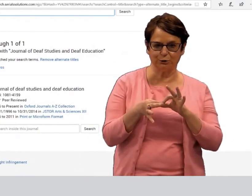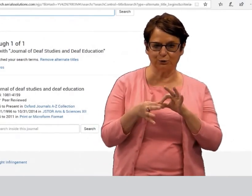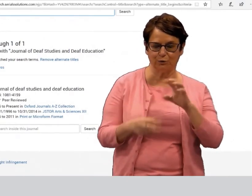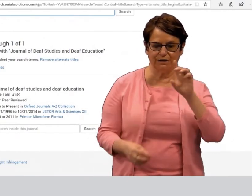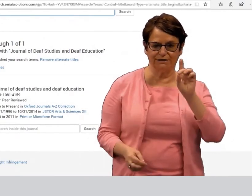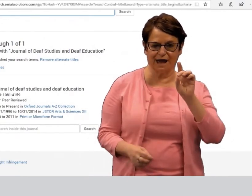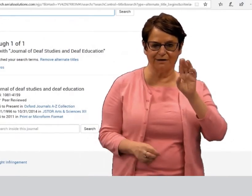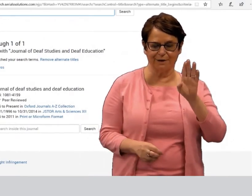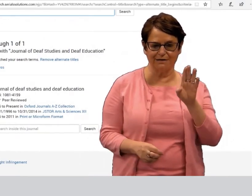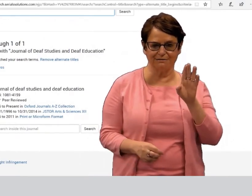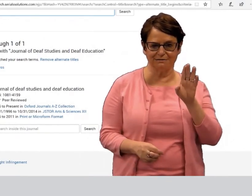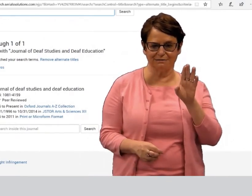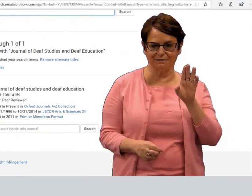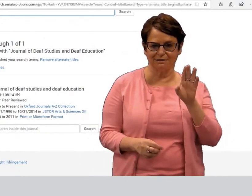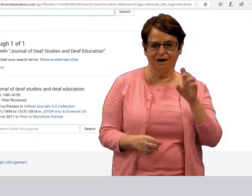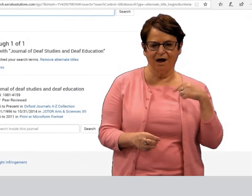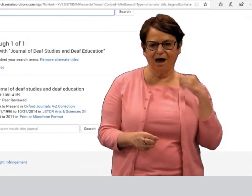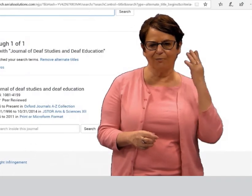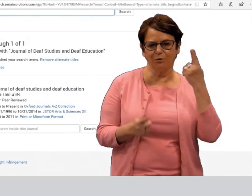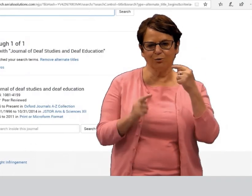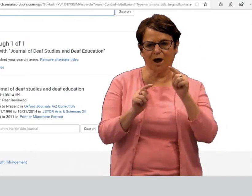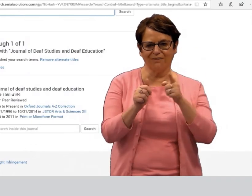There are several links to the databases.